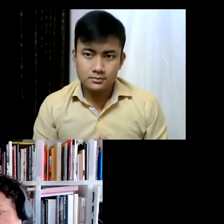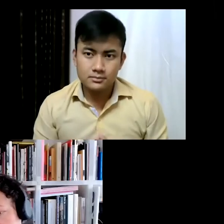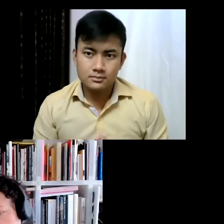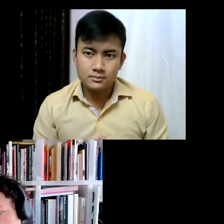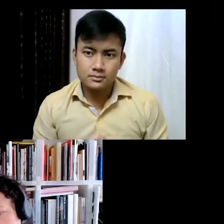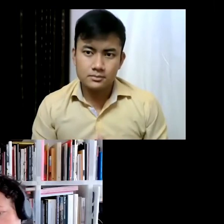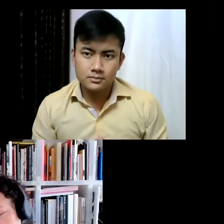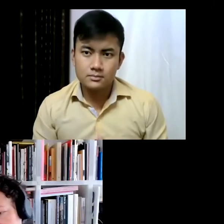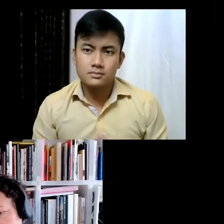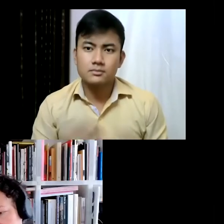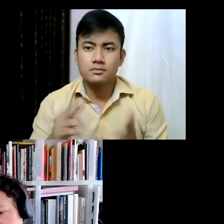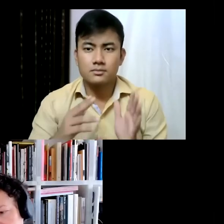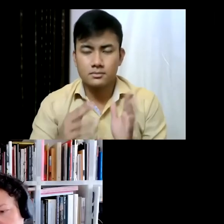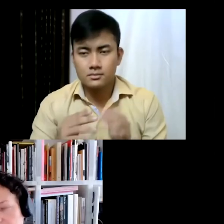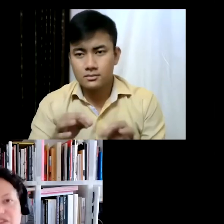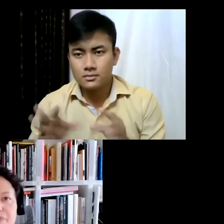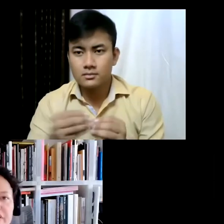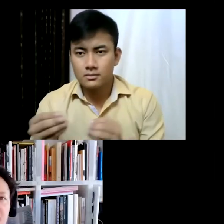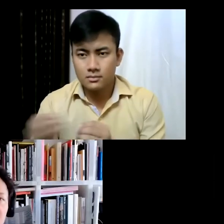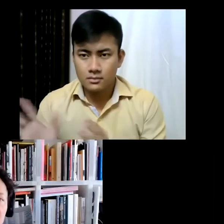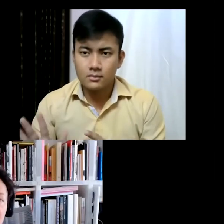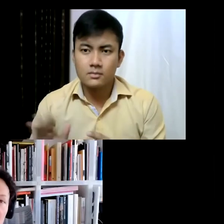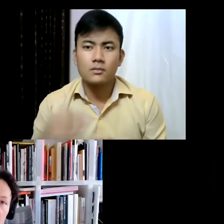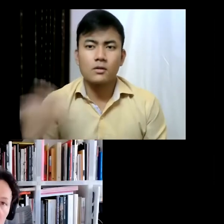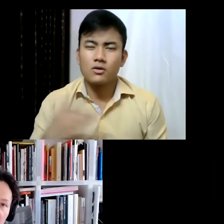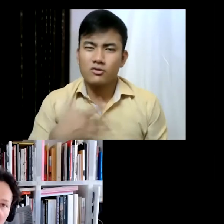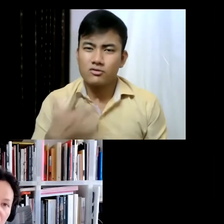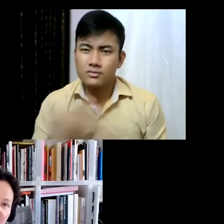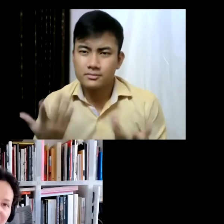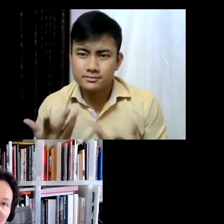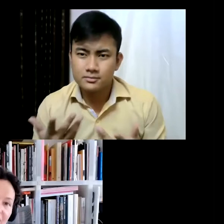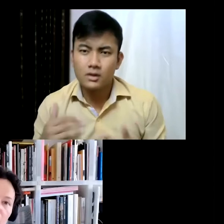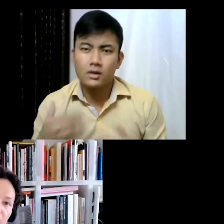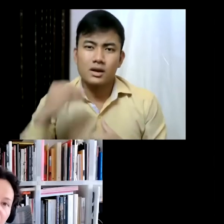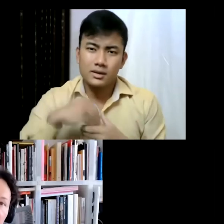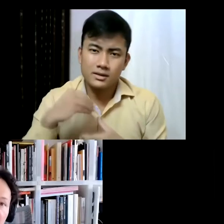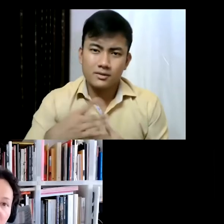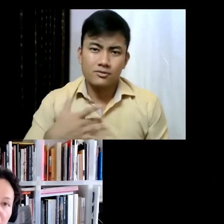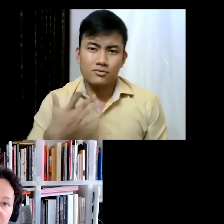river... but apparently the way it was built is inwards, so there is like the waterfront is not